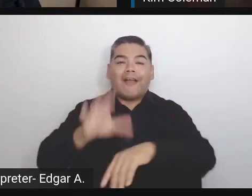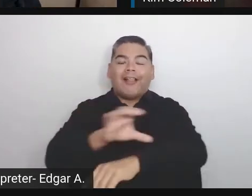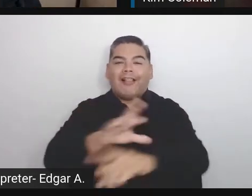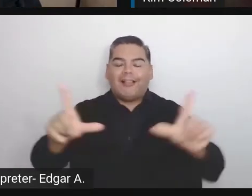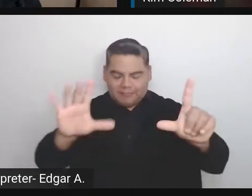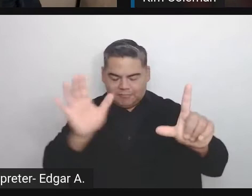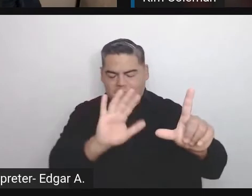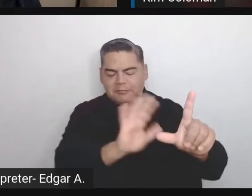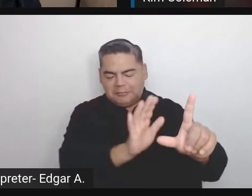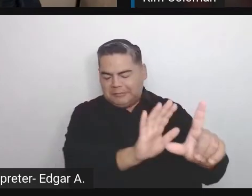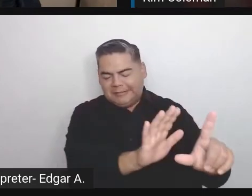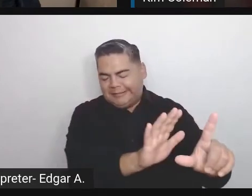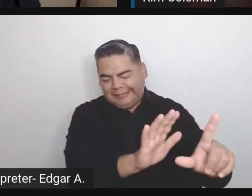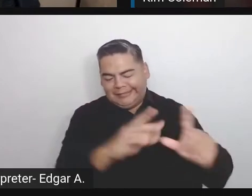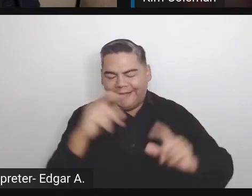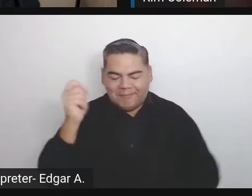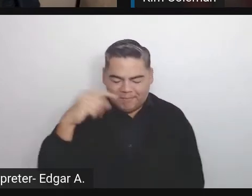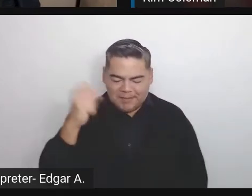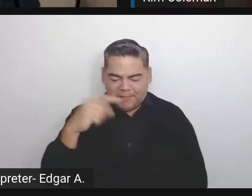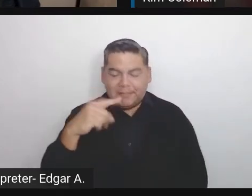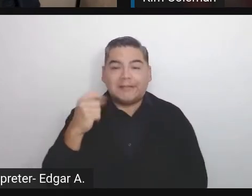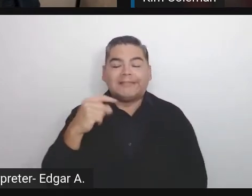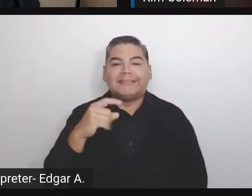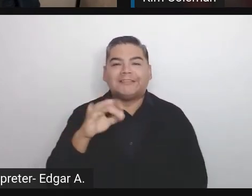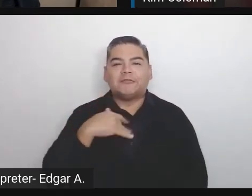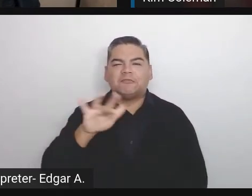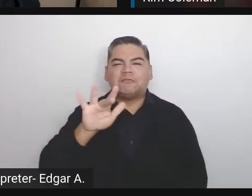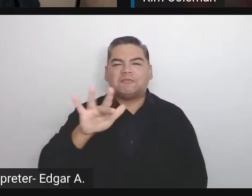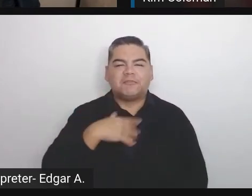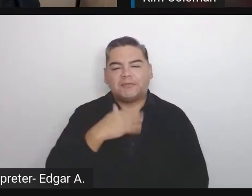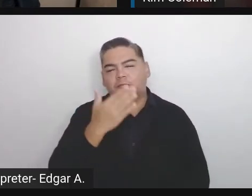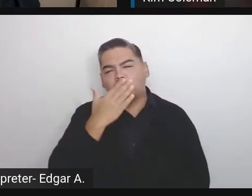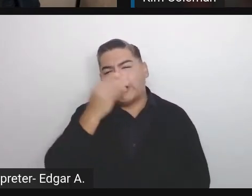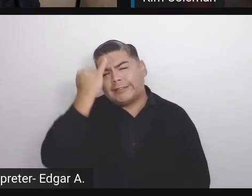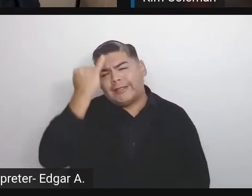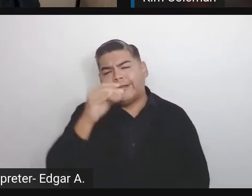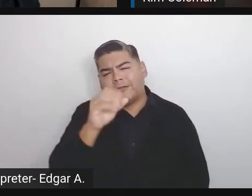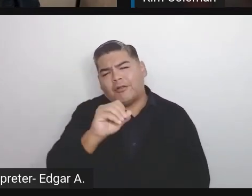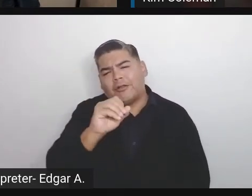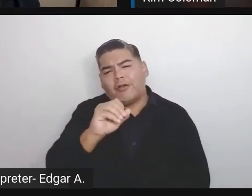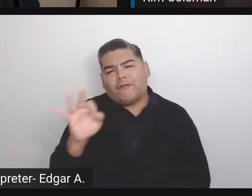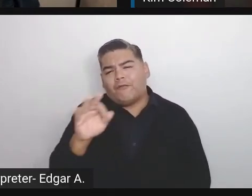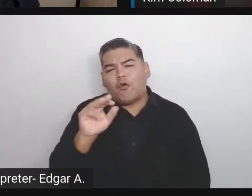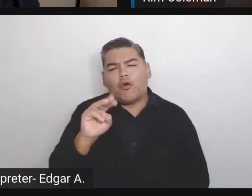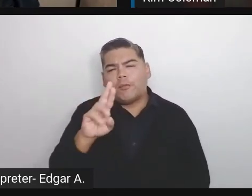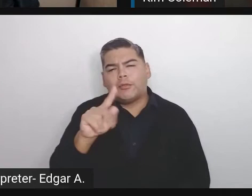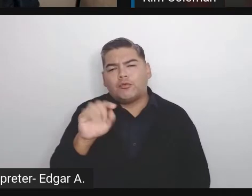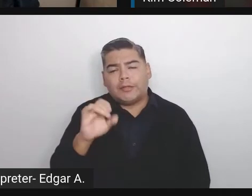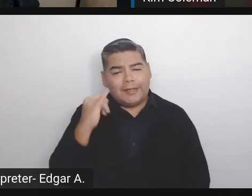No, for sure. Still the best-- because like I said,